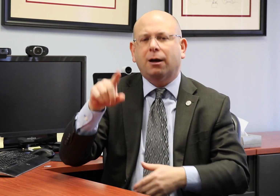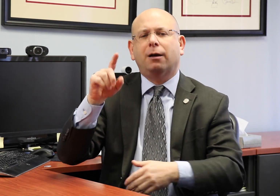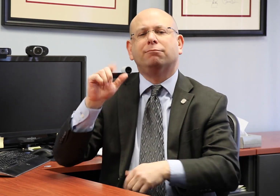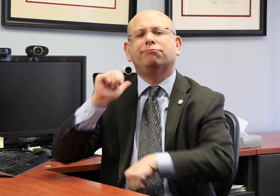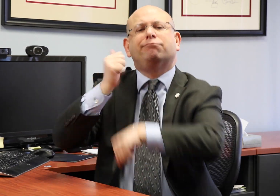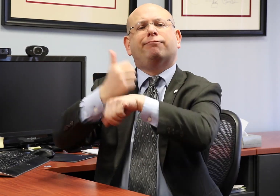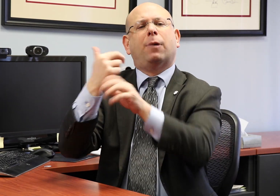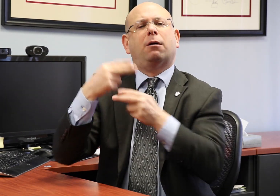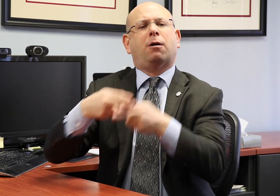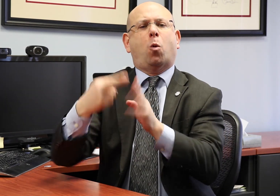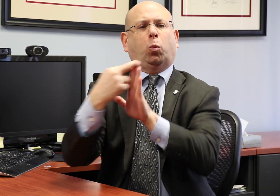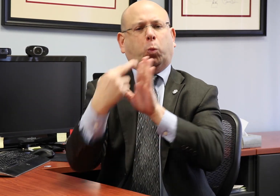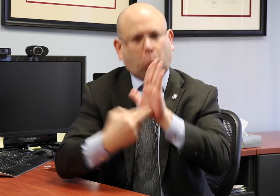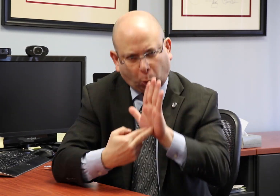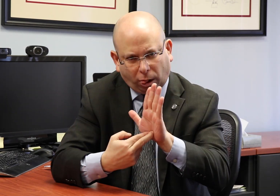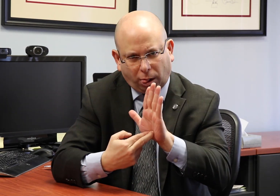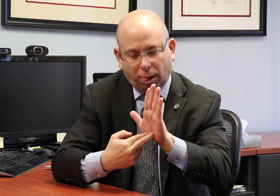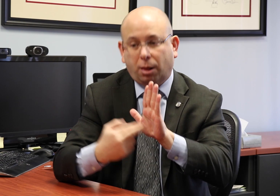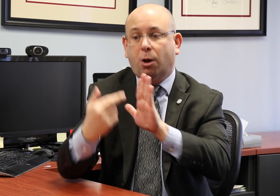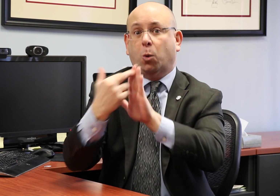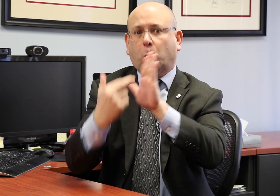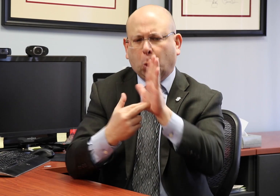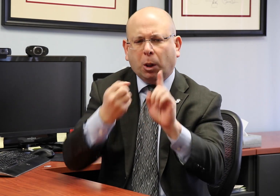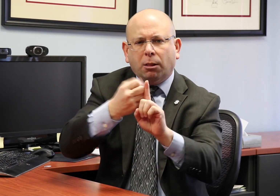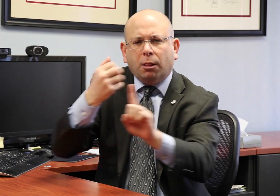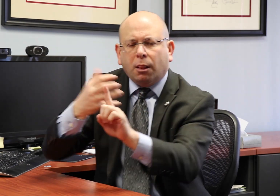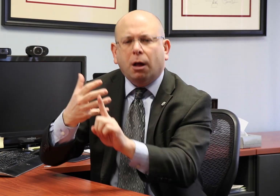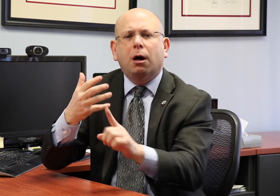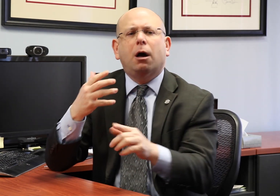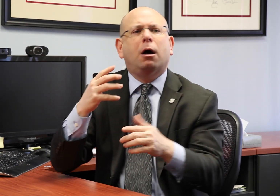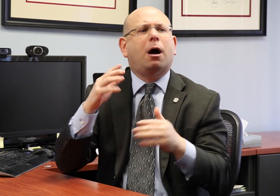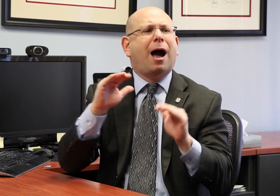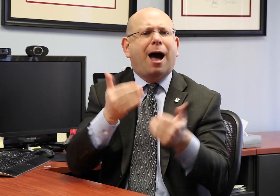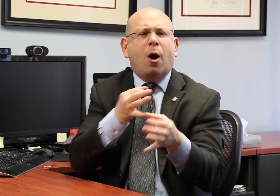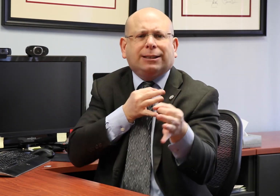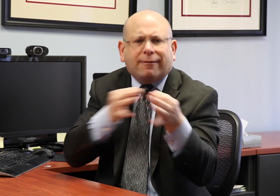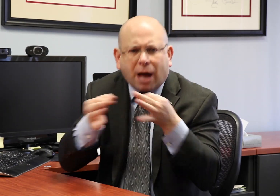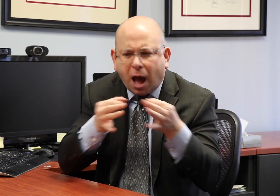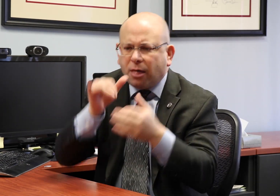what it means to follow those laws.